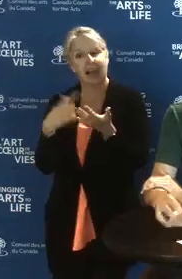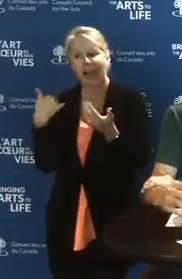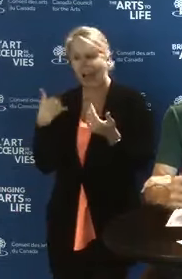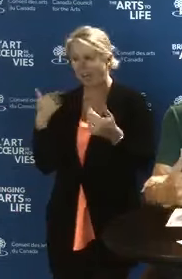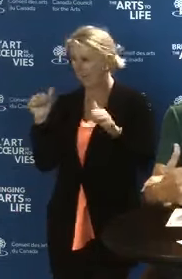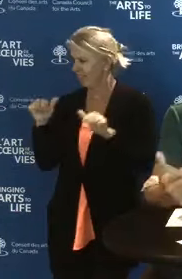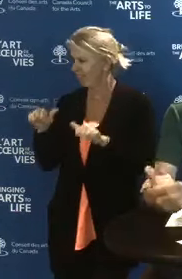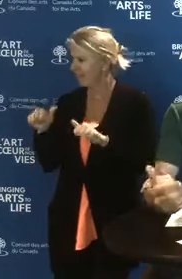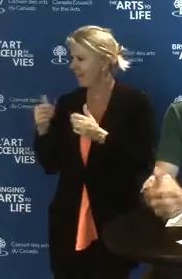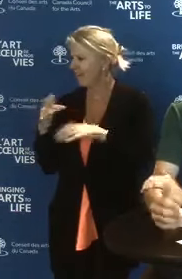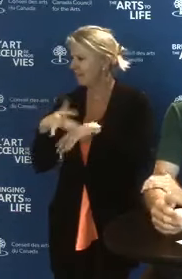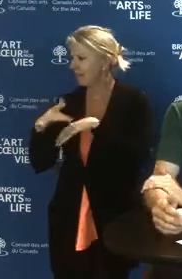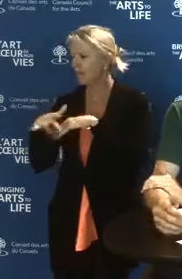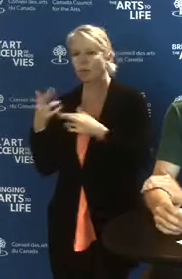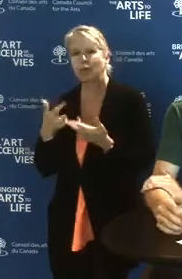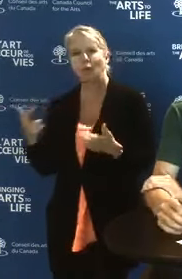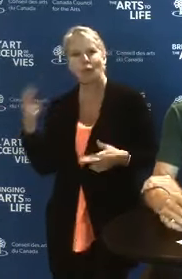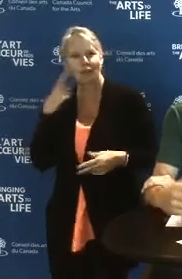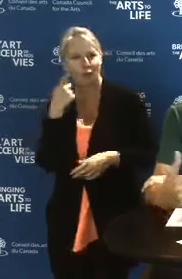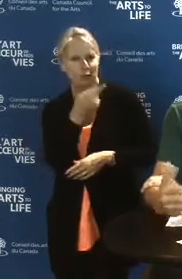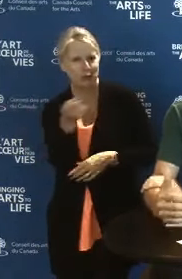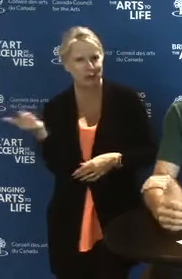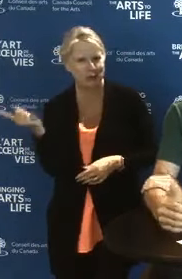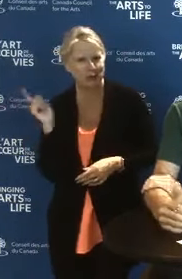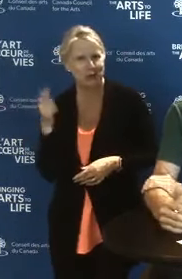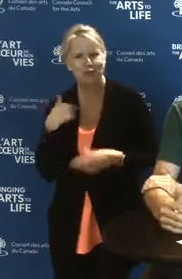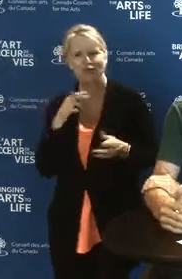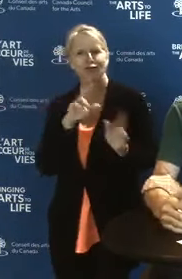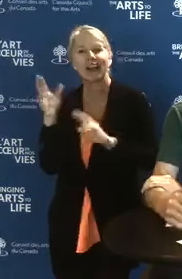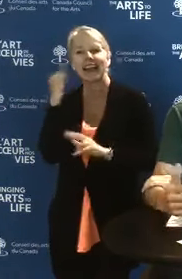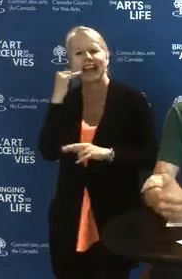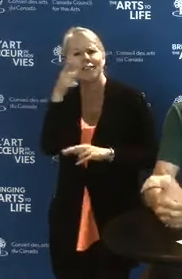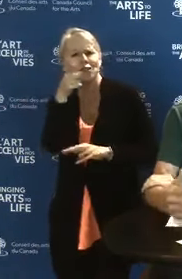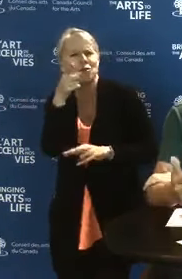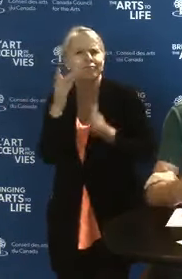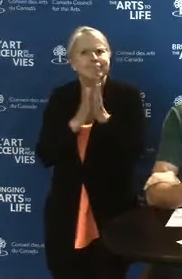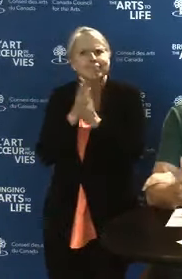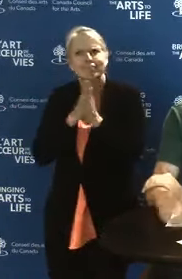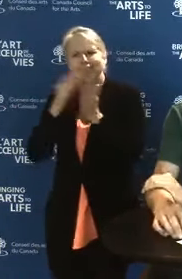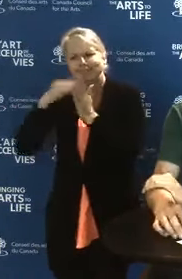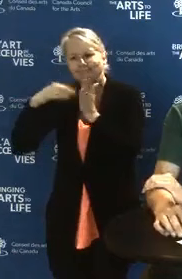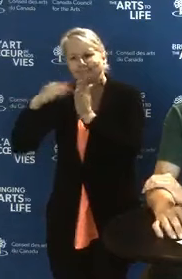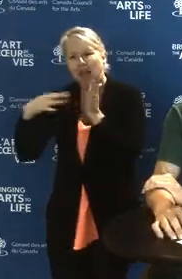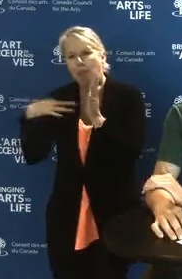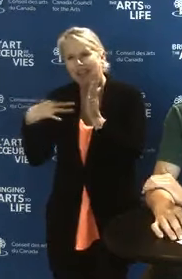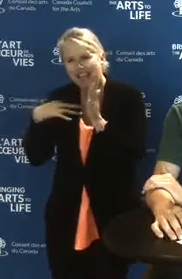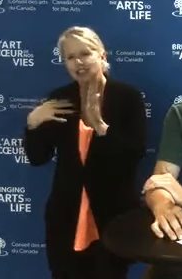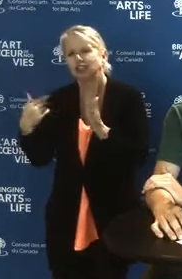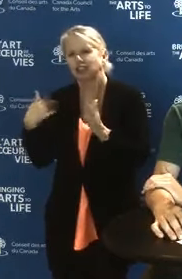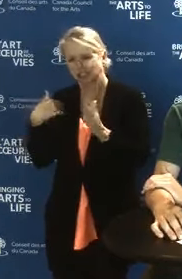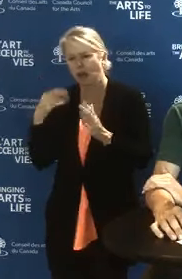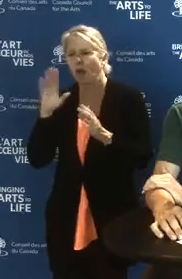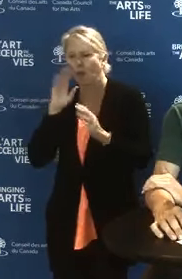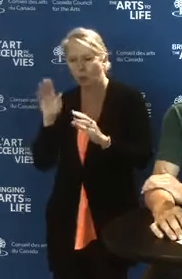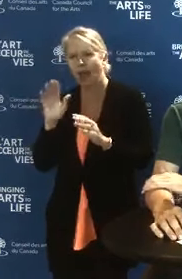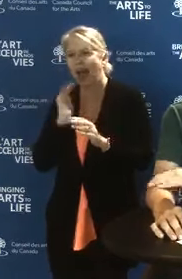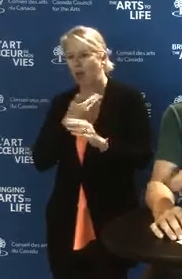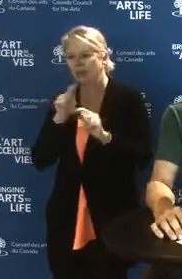We have resources for you guys preparing applications. Our team will be putting the link in the Comments section.